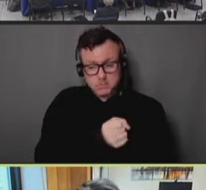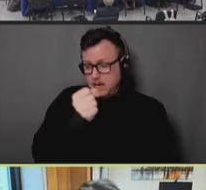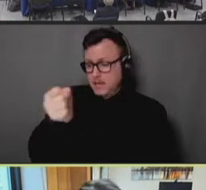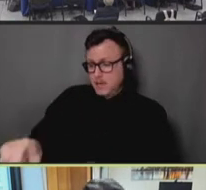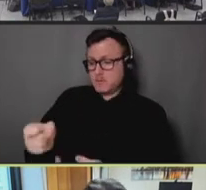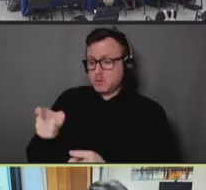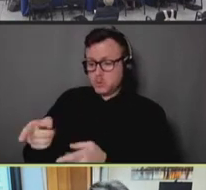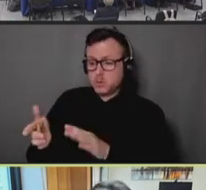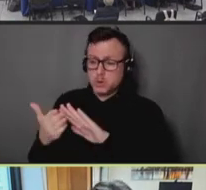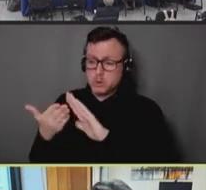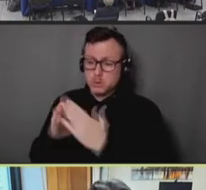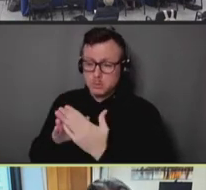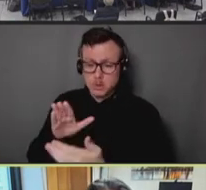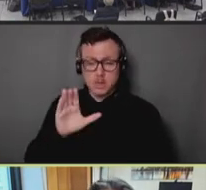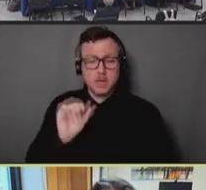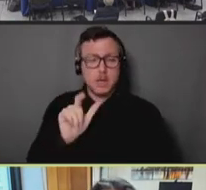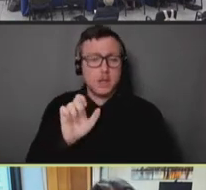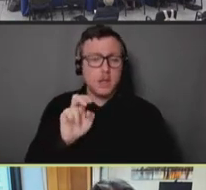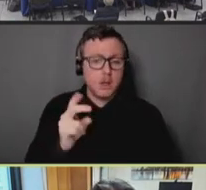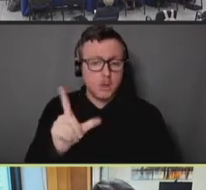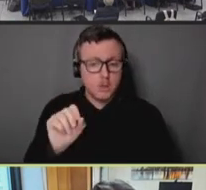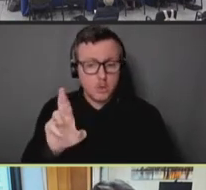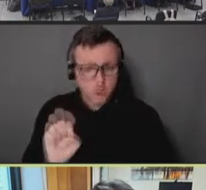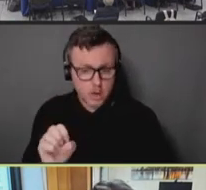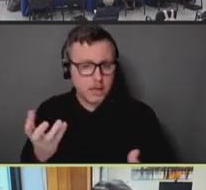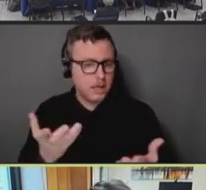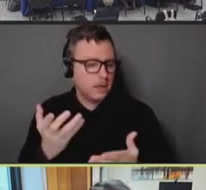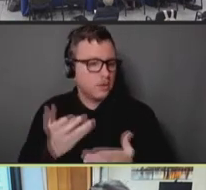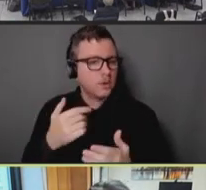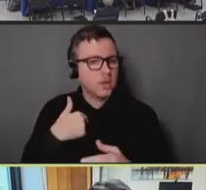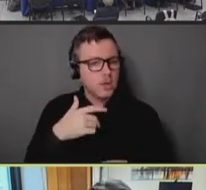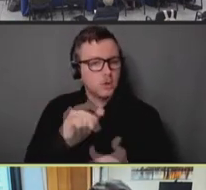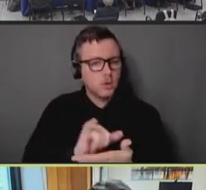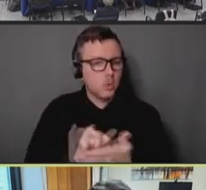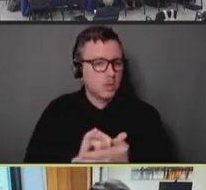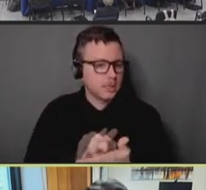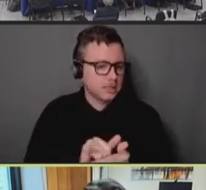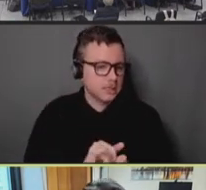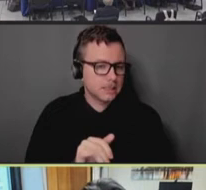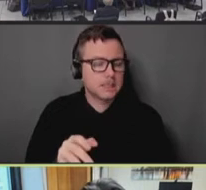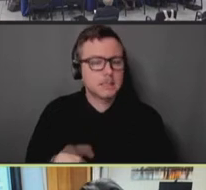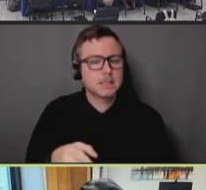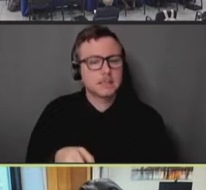examples like Callen-Lorde here in New York City, a large FQHC network that serves the